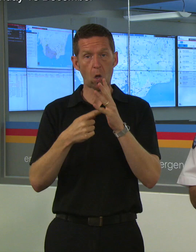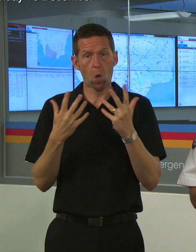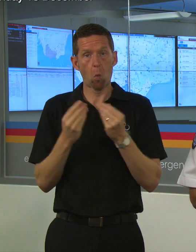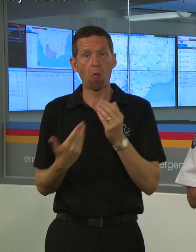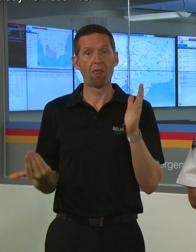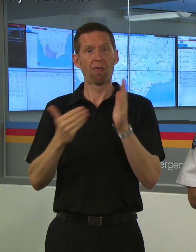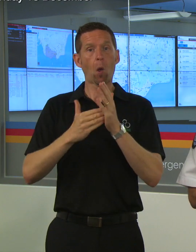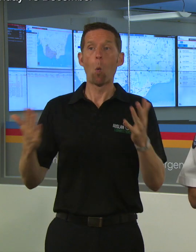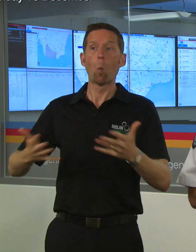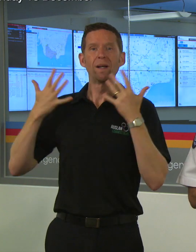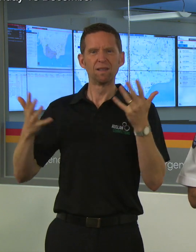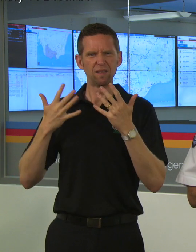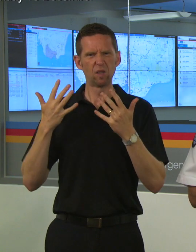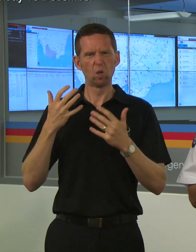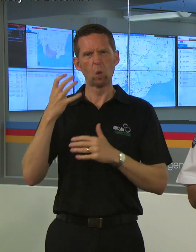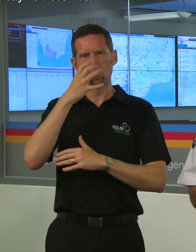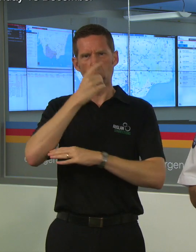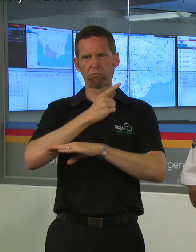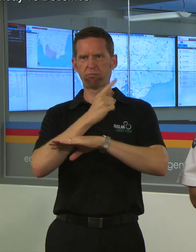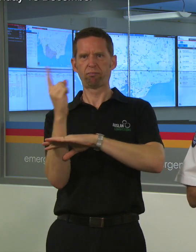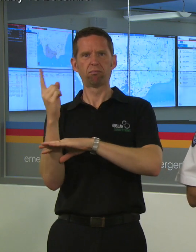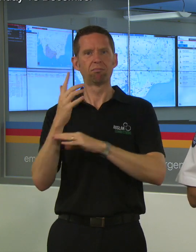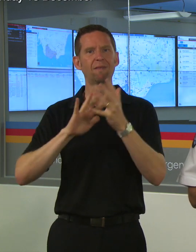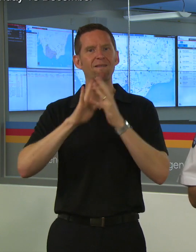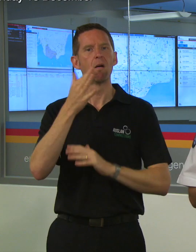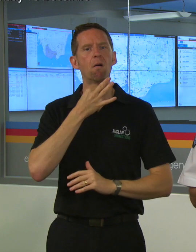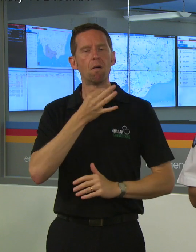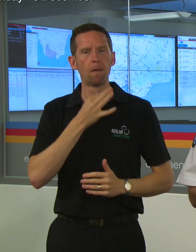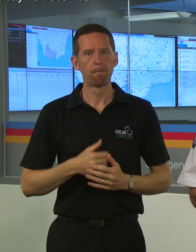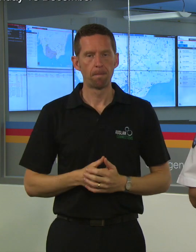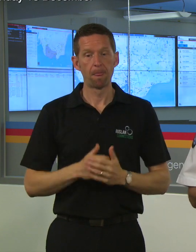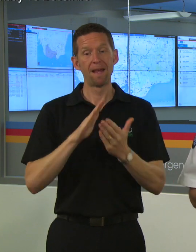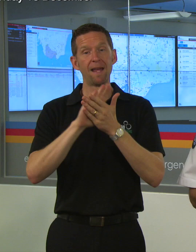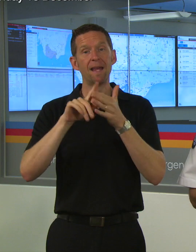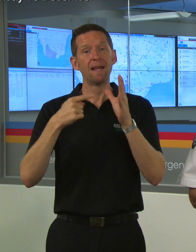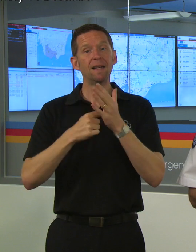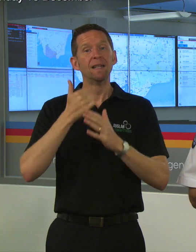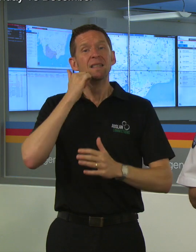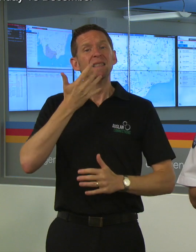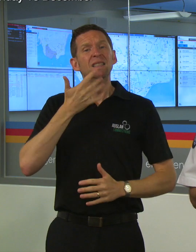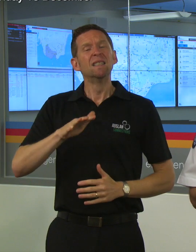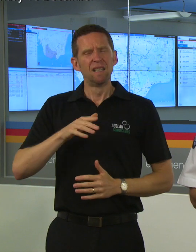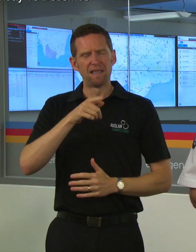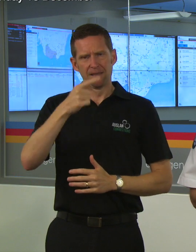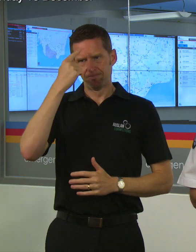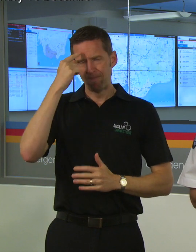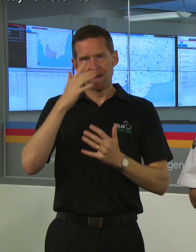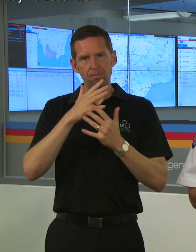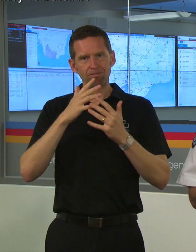which will bring fire danger rating up. With the heat its all about you and your safety, it's about how you look after yourself